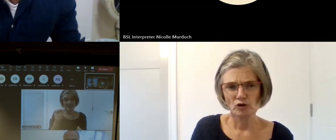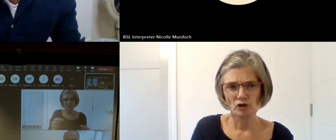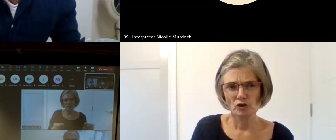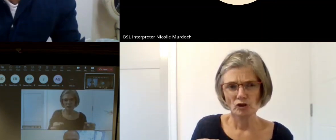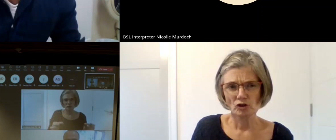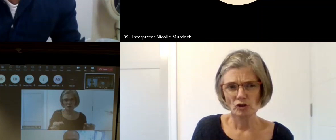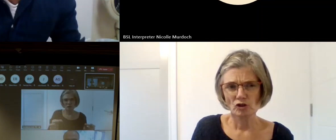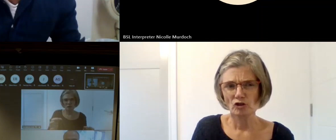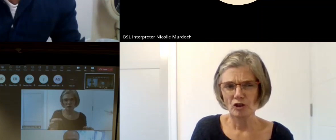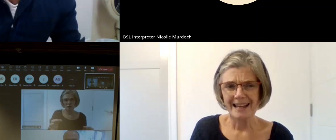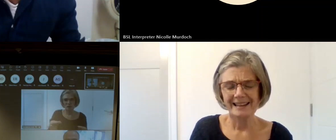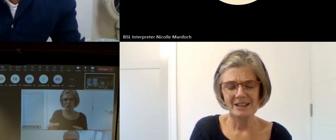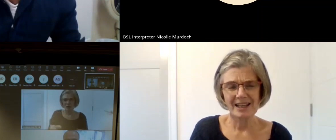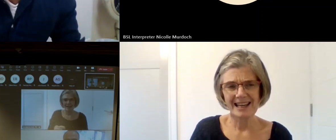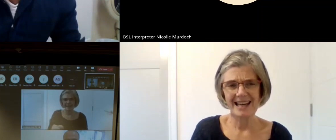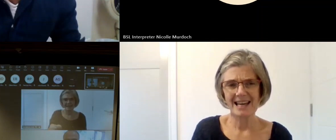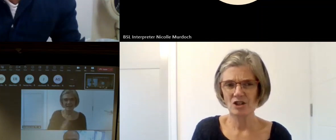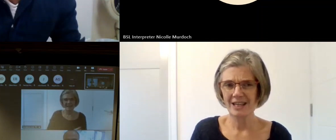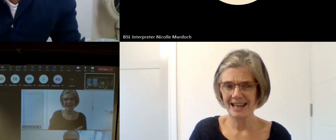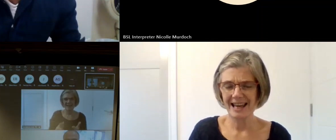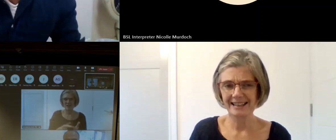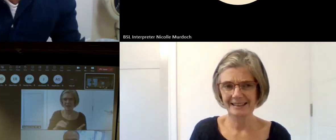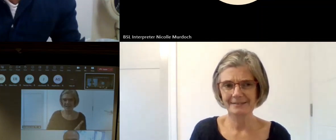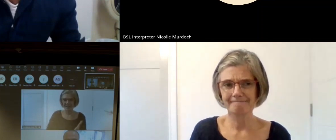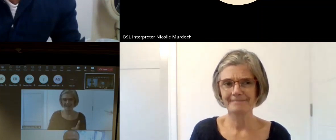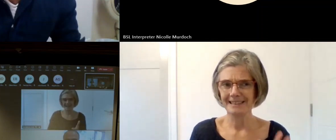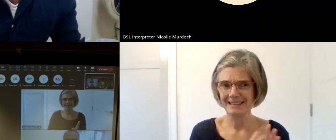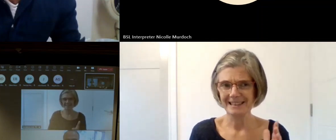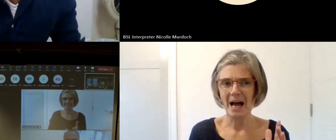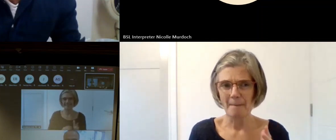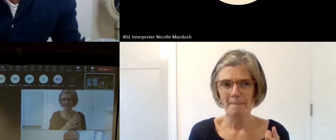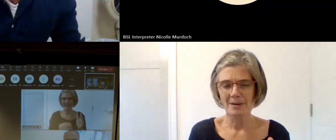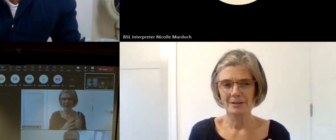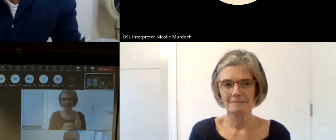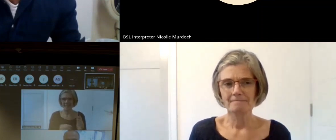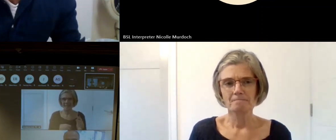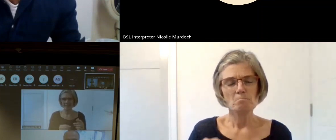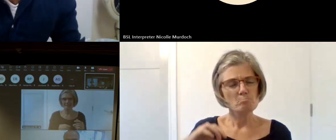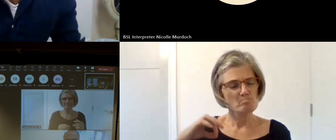economy in the sector Pro so that you know that privilege that you have to get those skills that